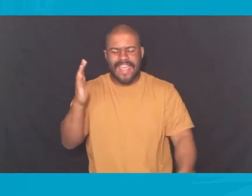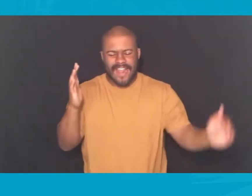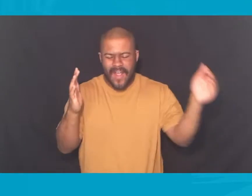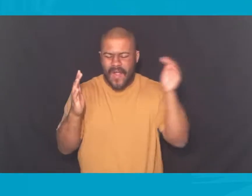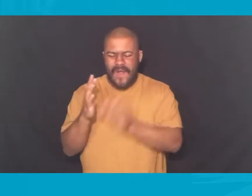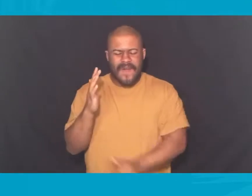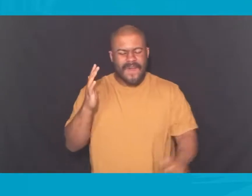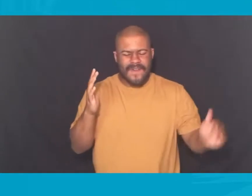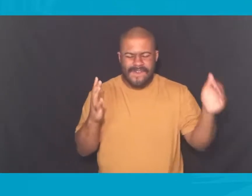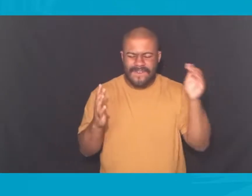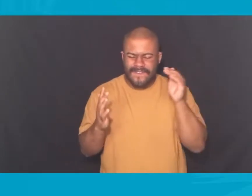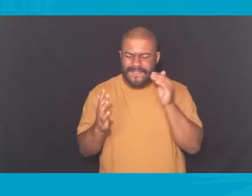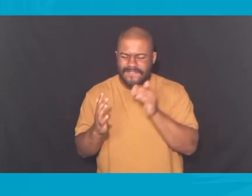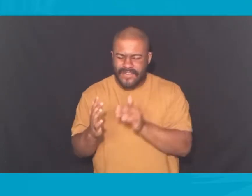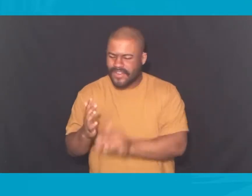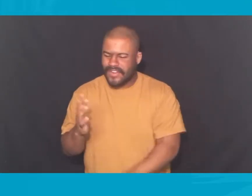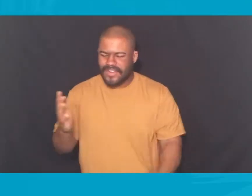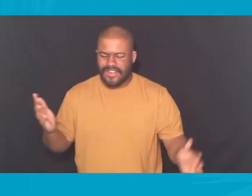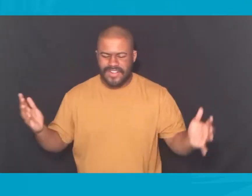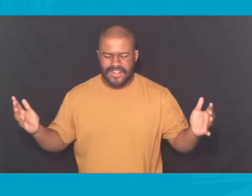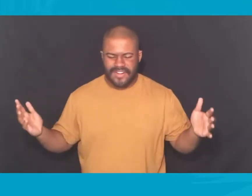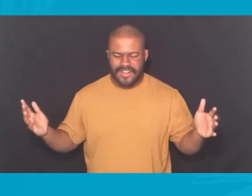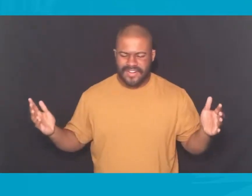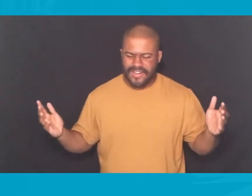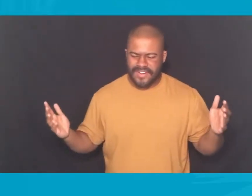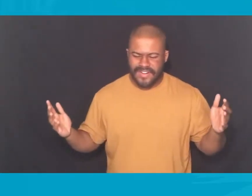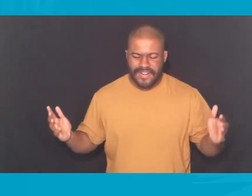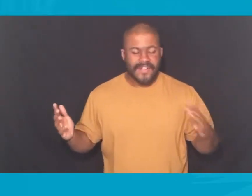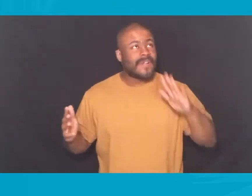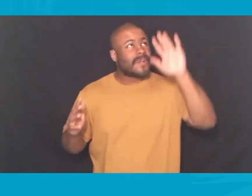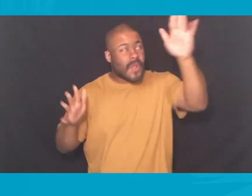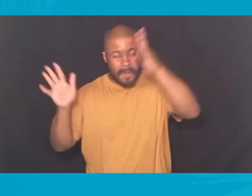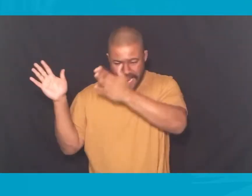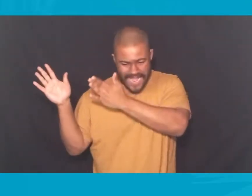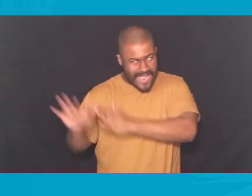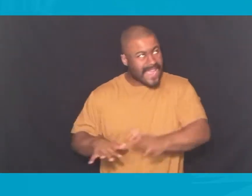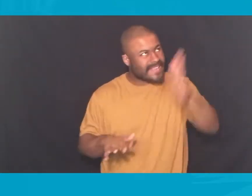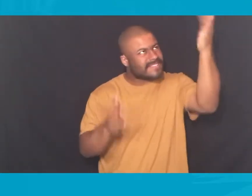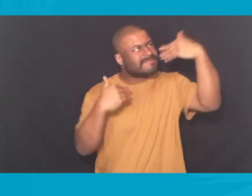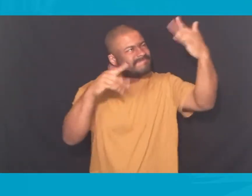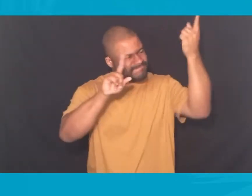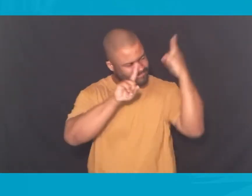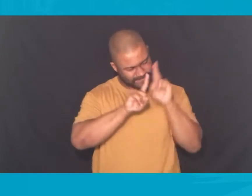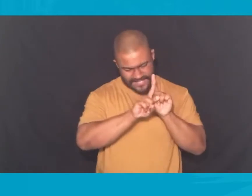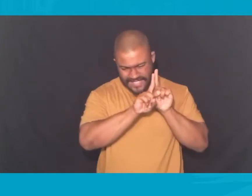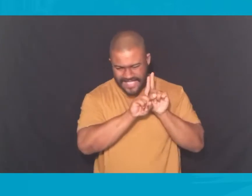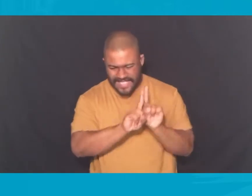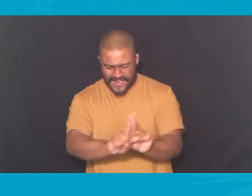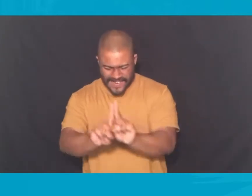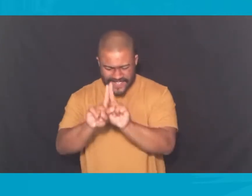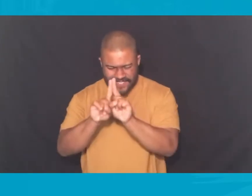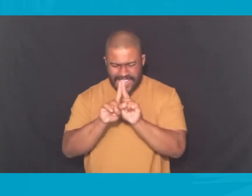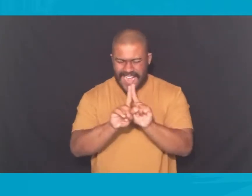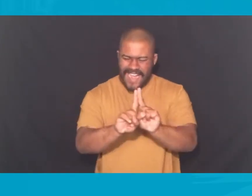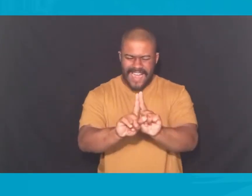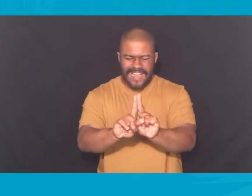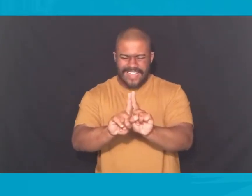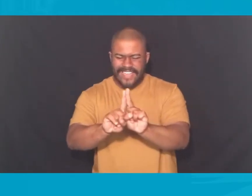Over and over Make way through the waters